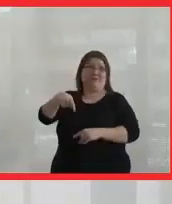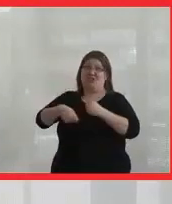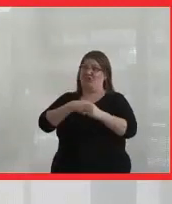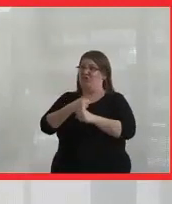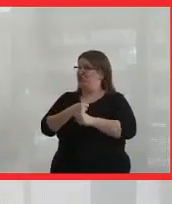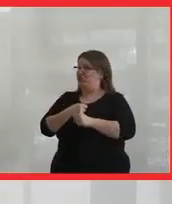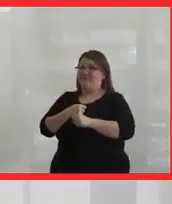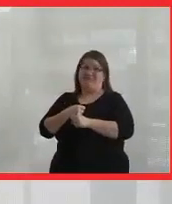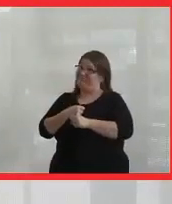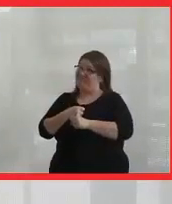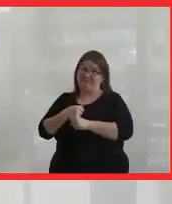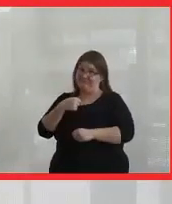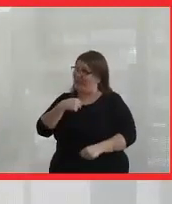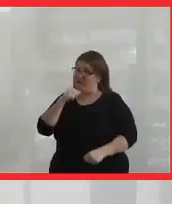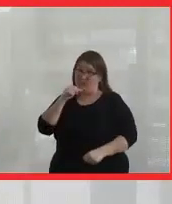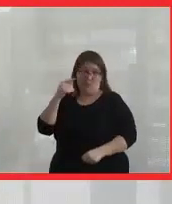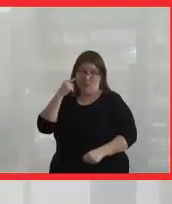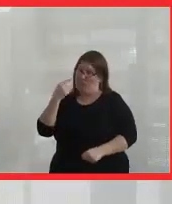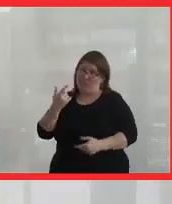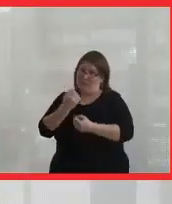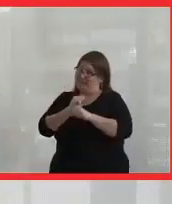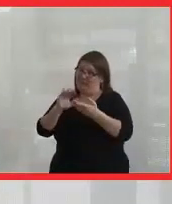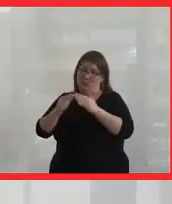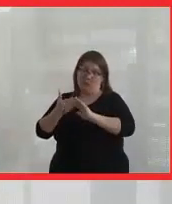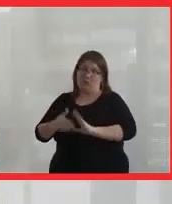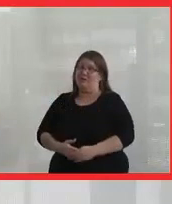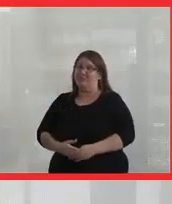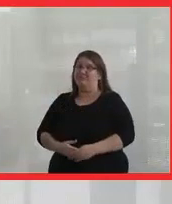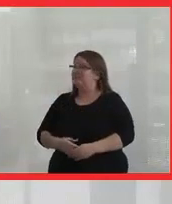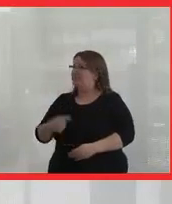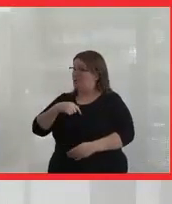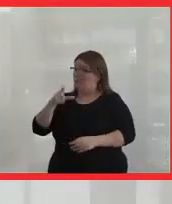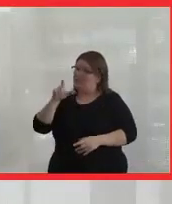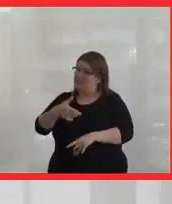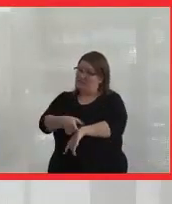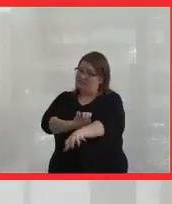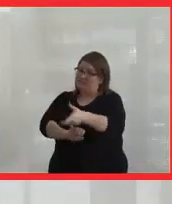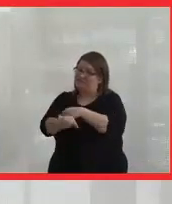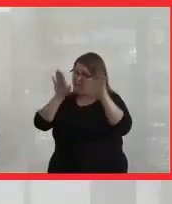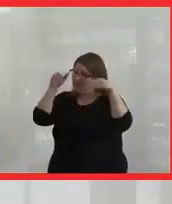don't think it's a safe community. I think we all need to do a lot of work around racism.